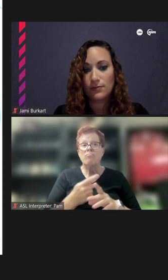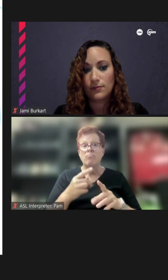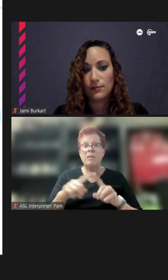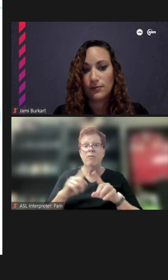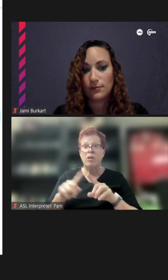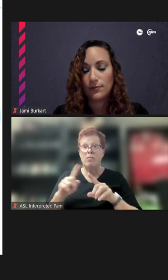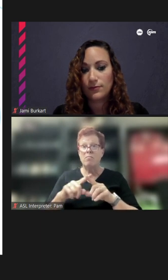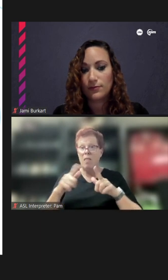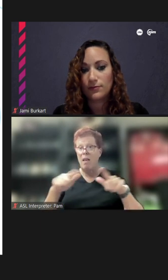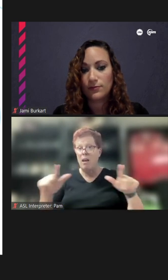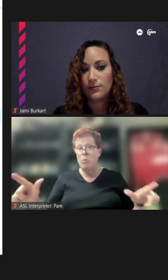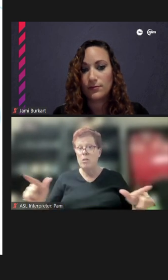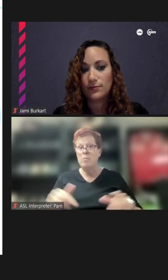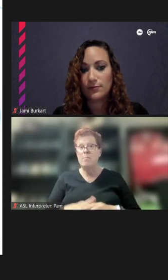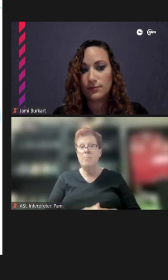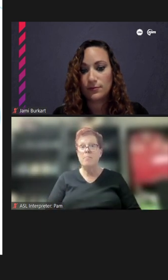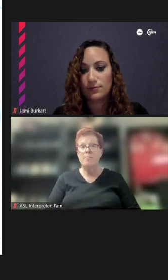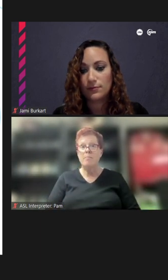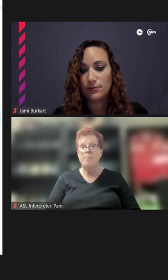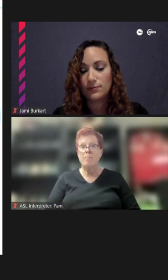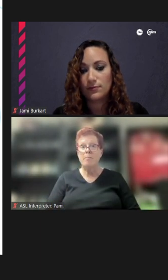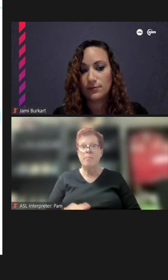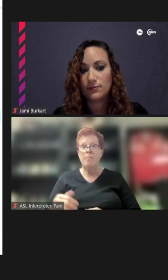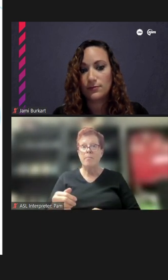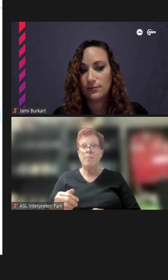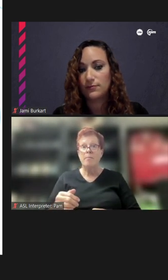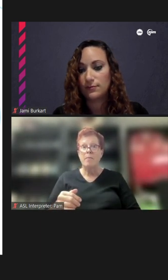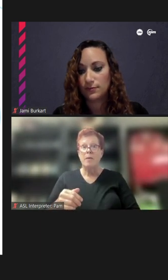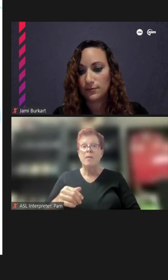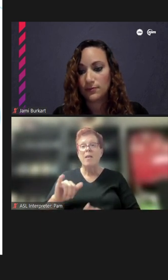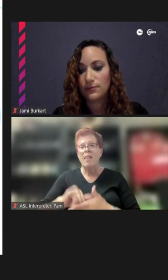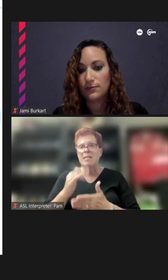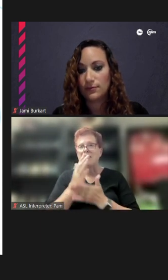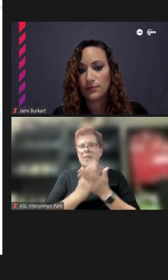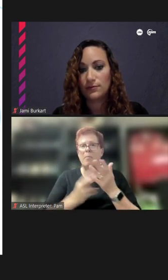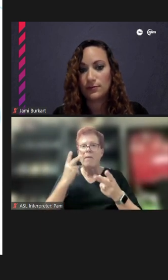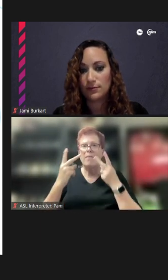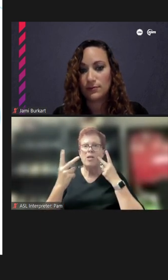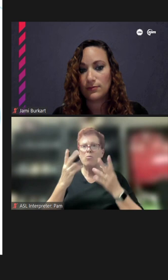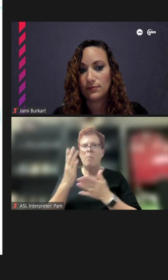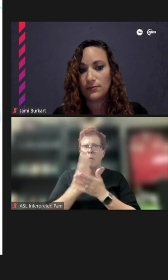So, those are some of the visual aspects on the mural that come to mind.